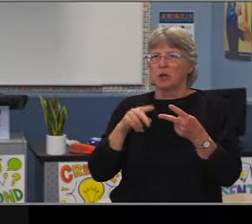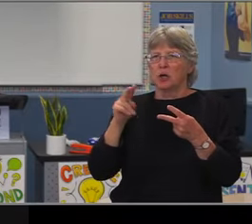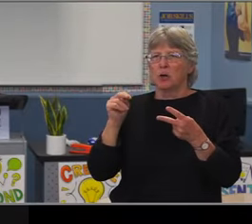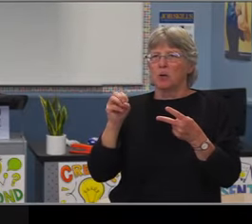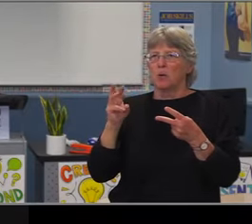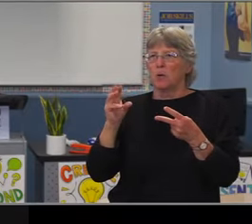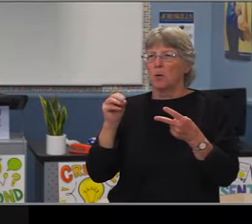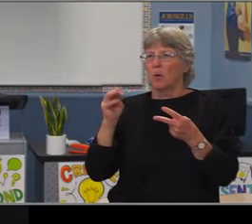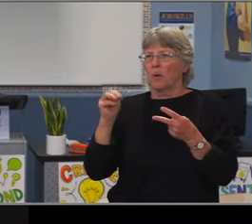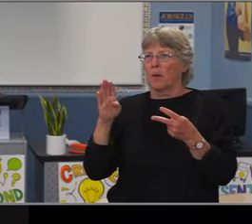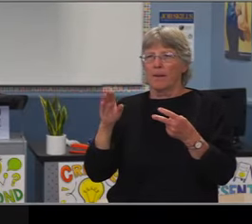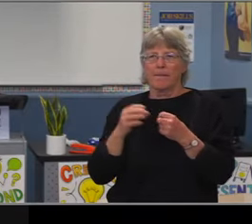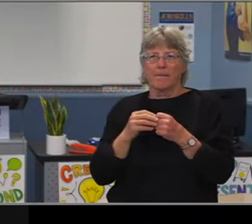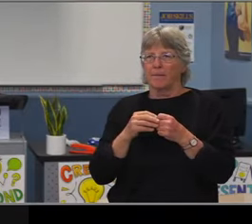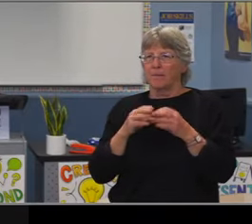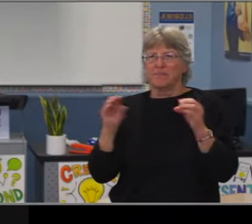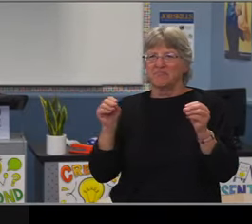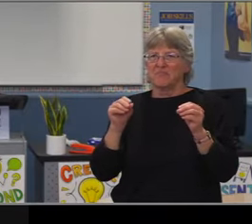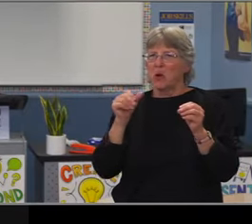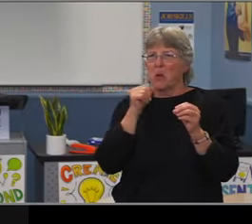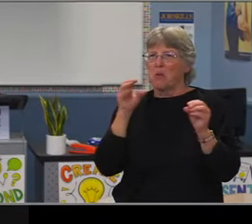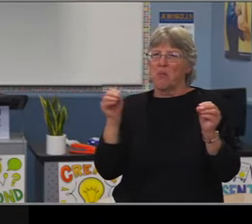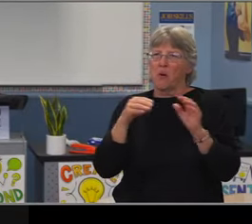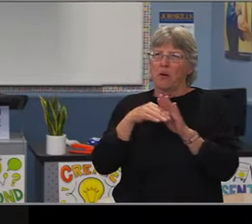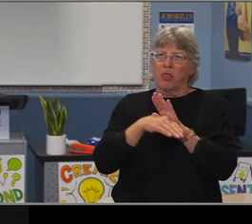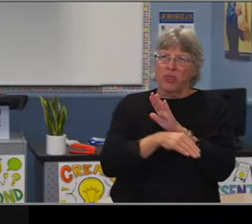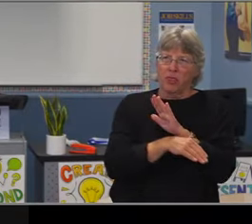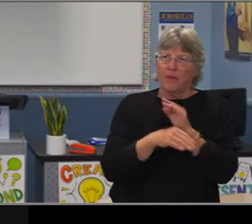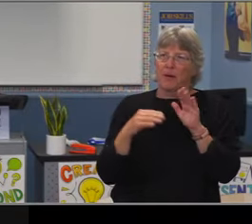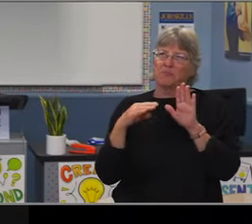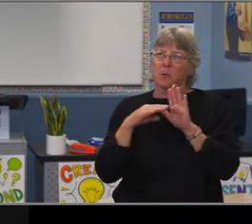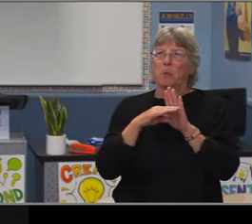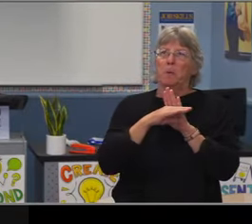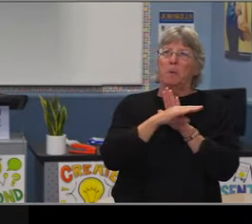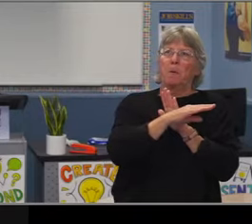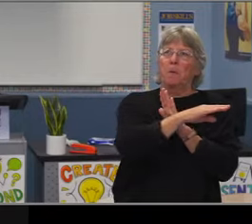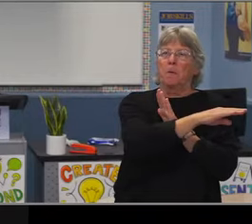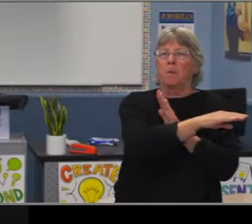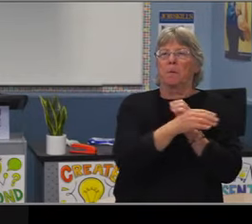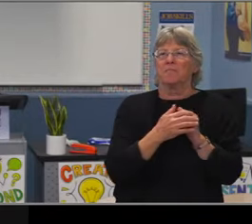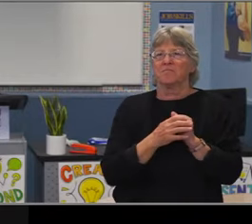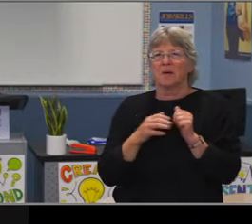Here percent of students that actually attend the schools and how many of them are resident students.